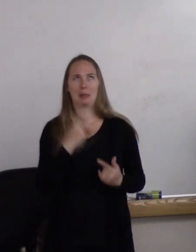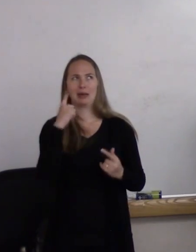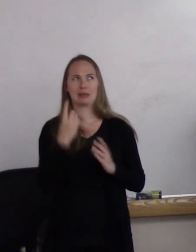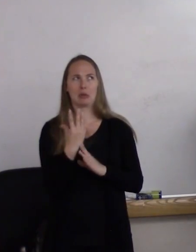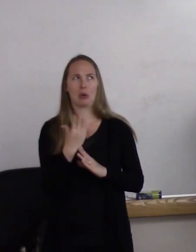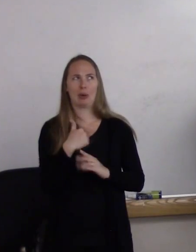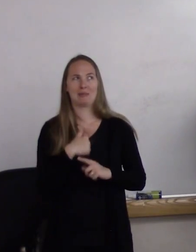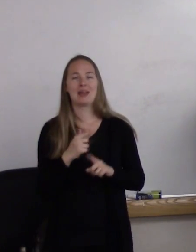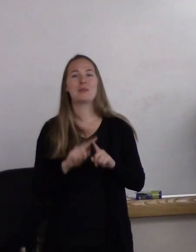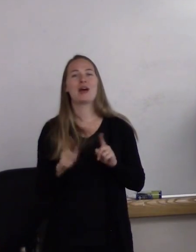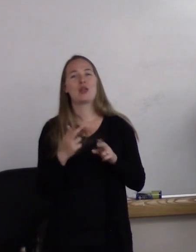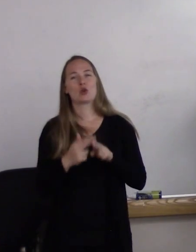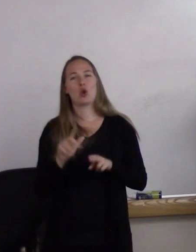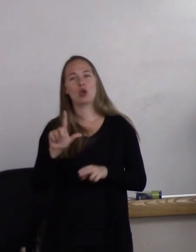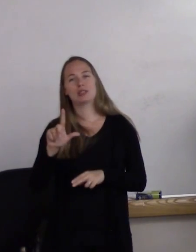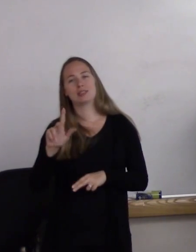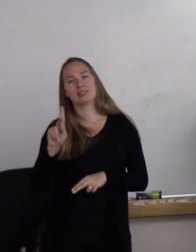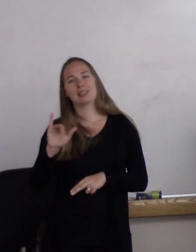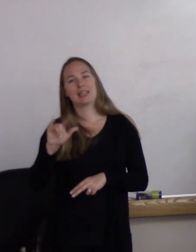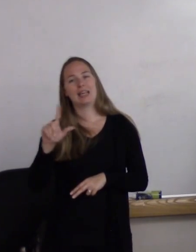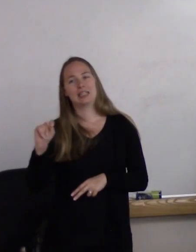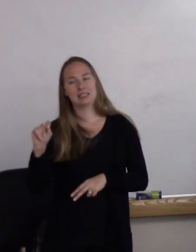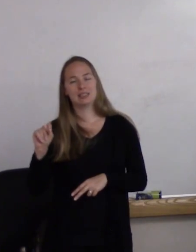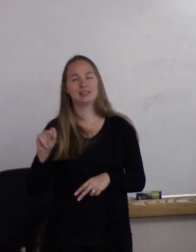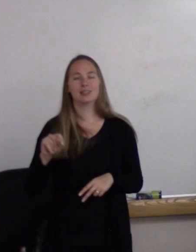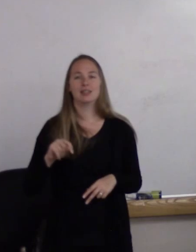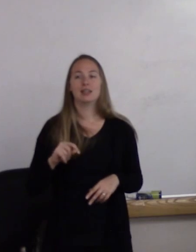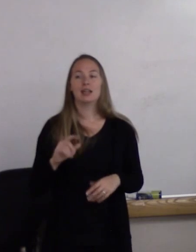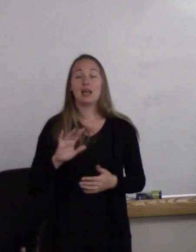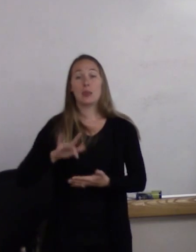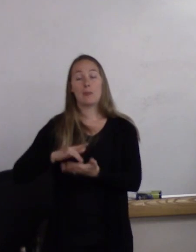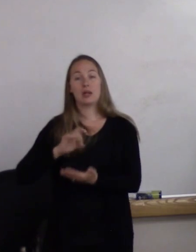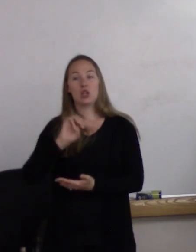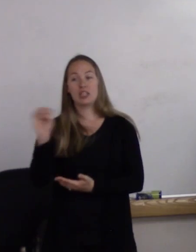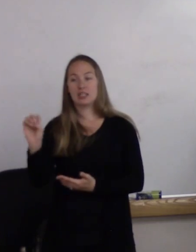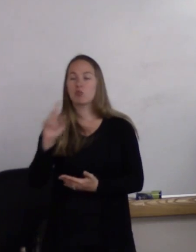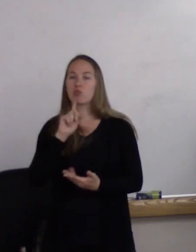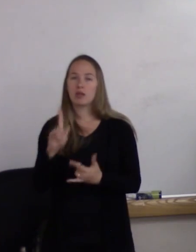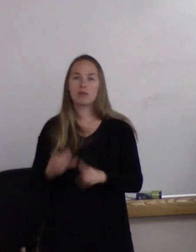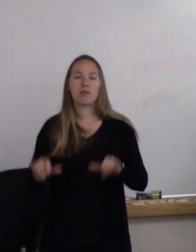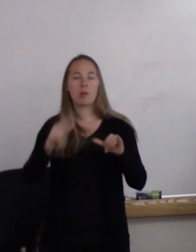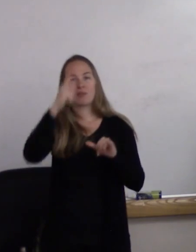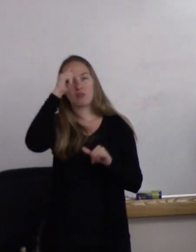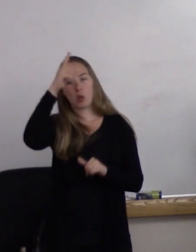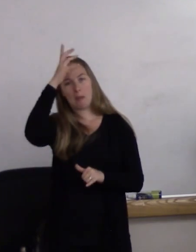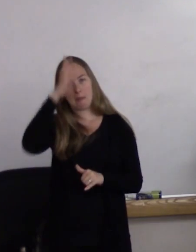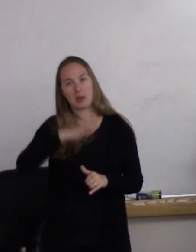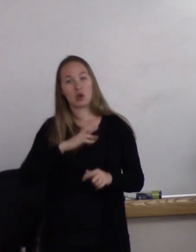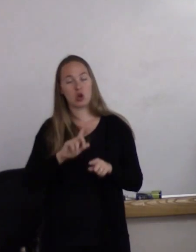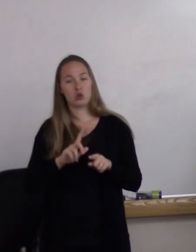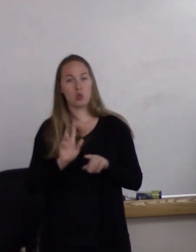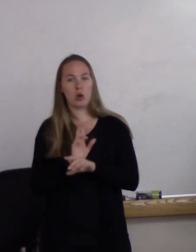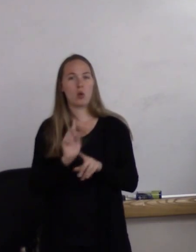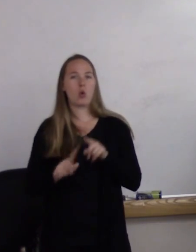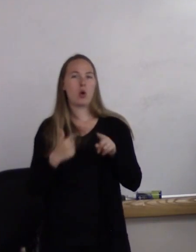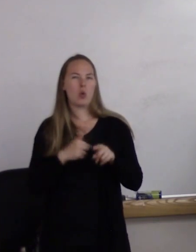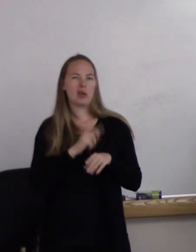They call them kilts. In the Middle East, it's very common for men to wear what we would consider a full-length dress.